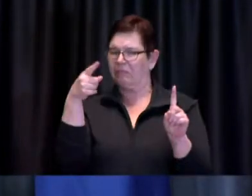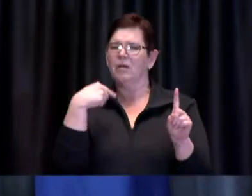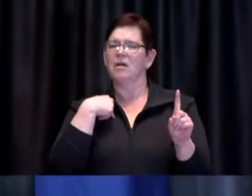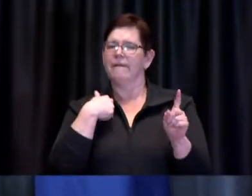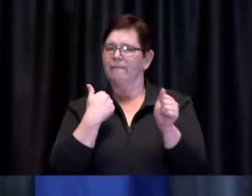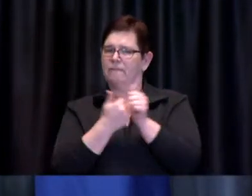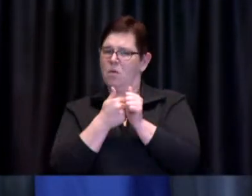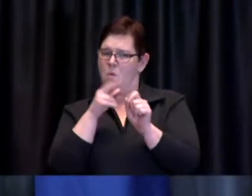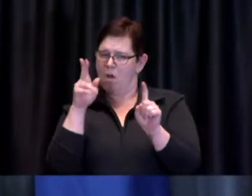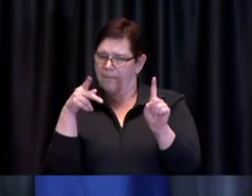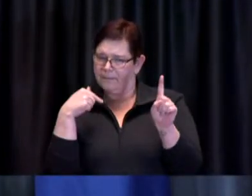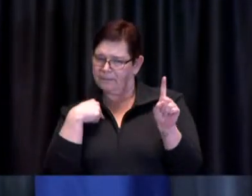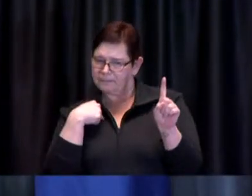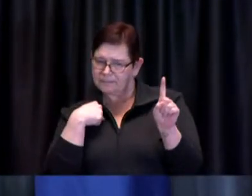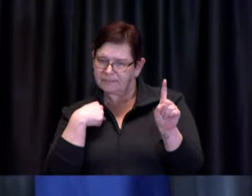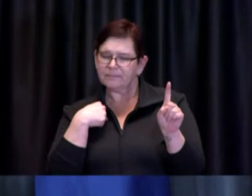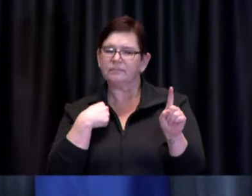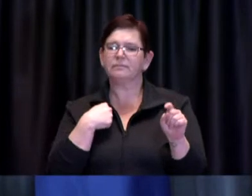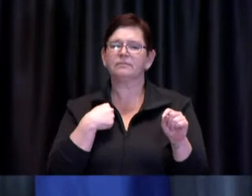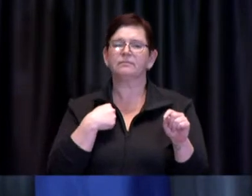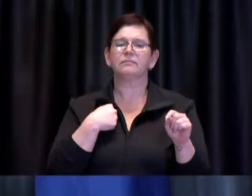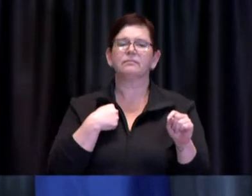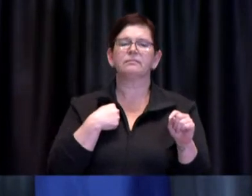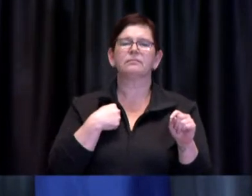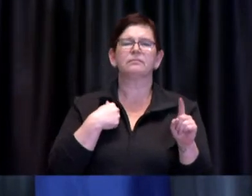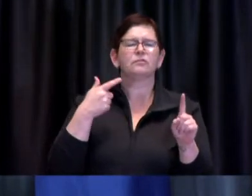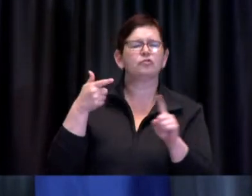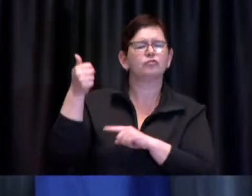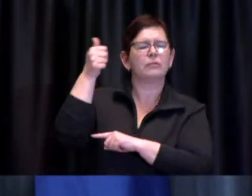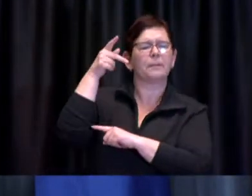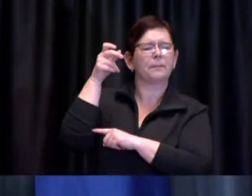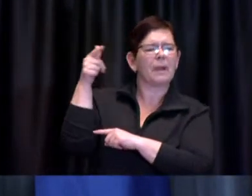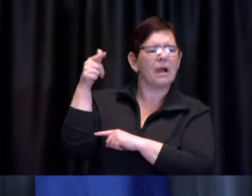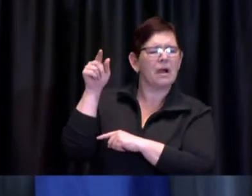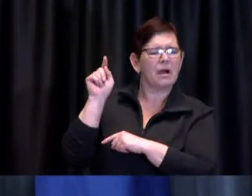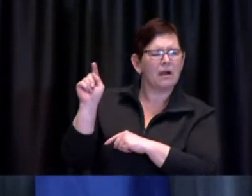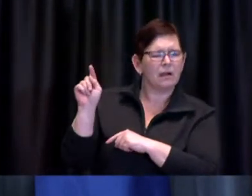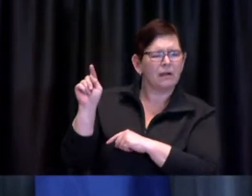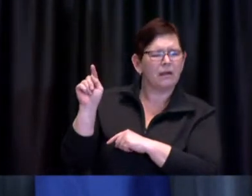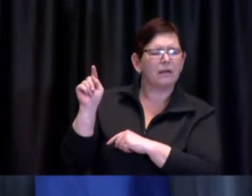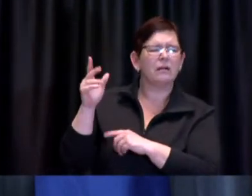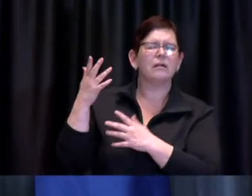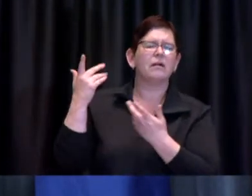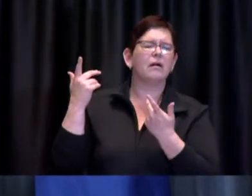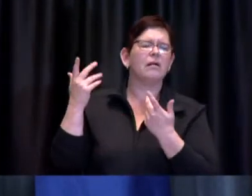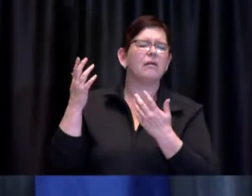Chief Pegg earlier outlined how education workers in Toronto's hot spot communities